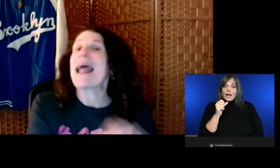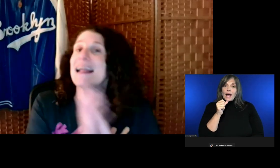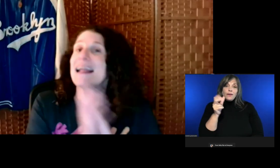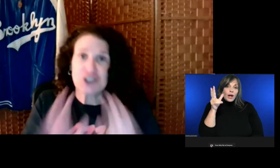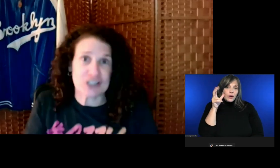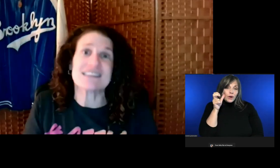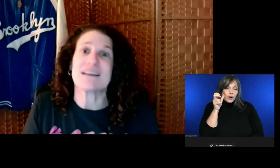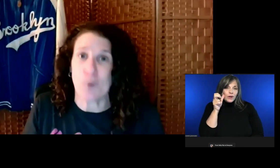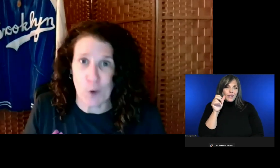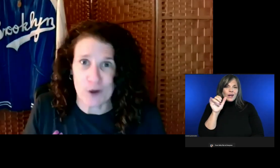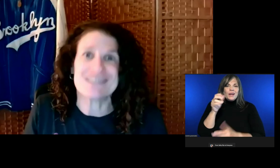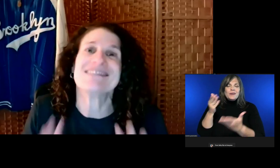different ballgame.